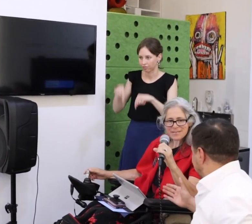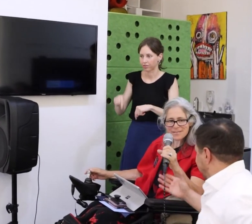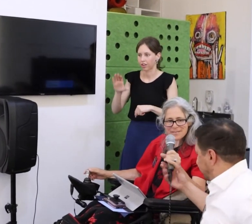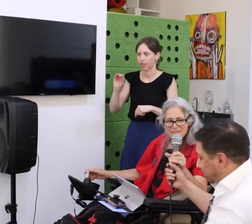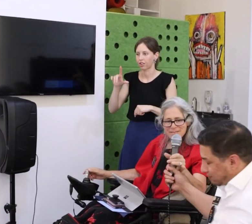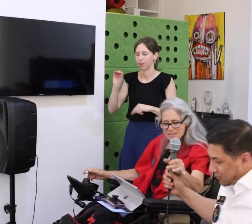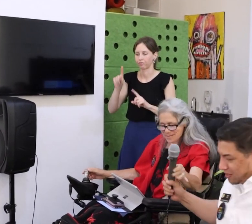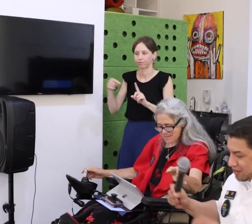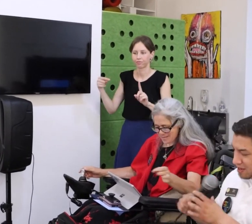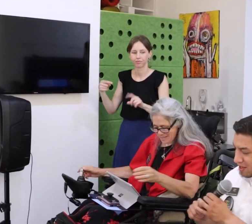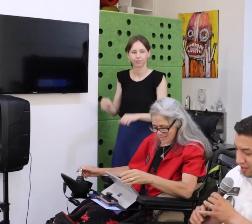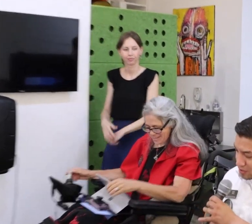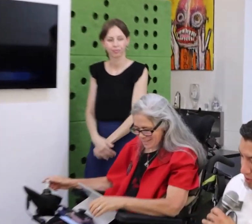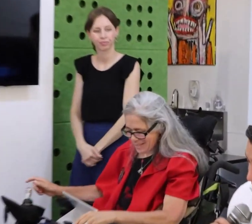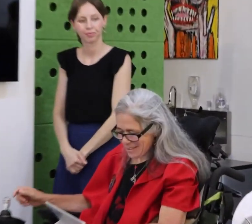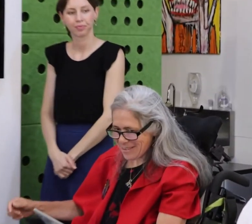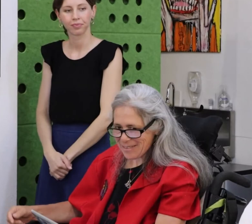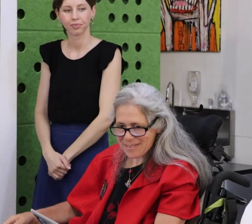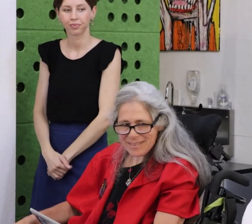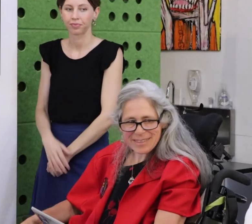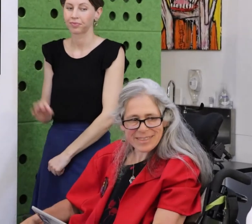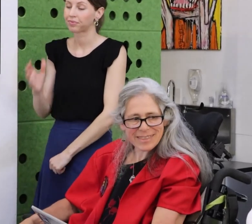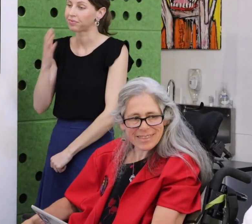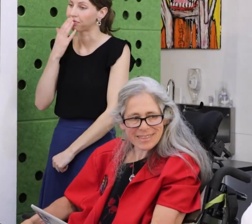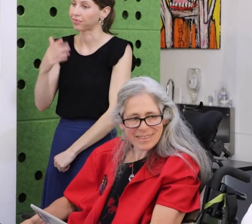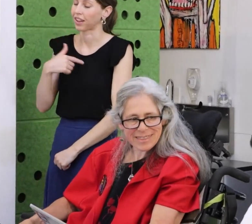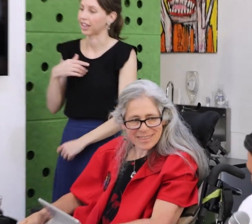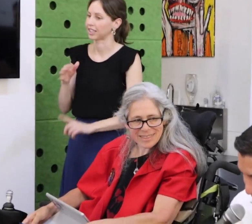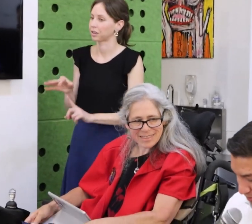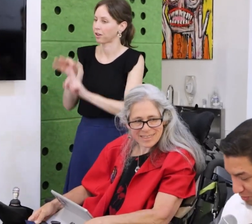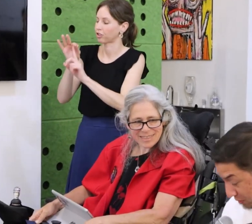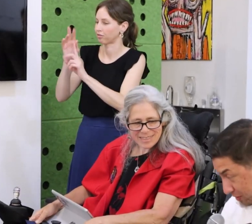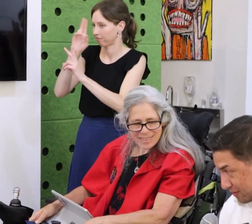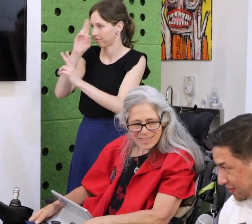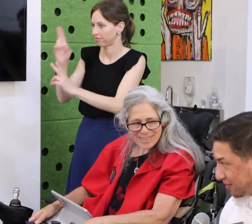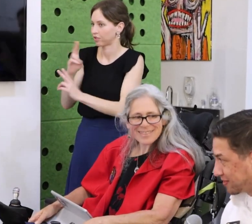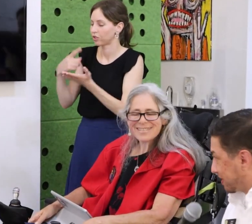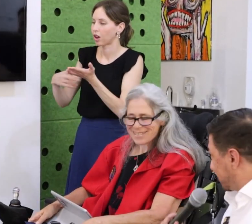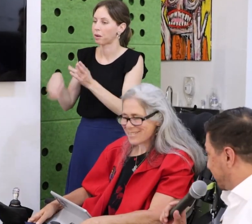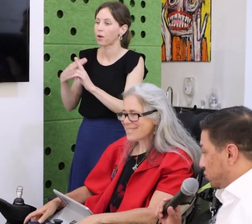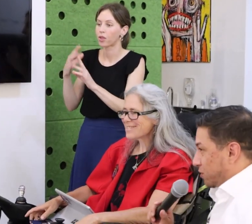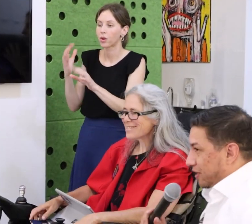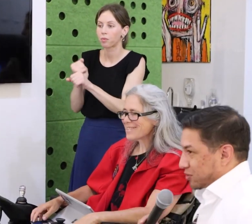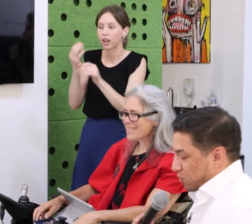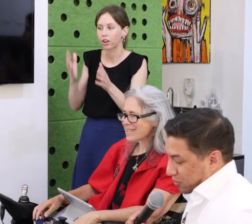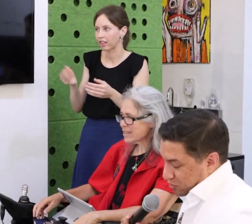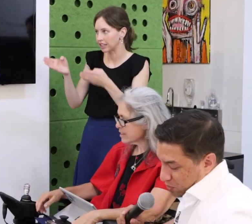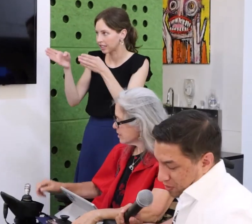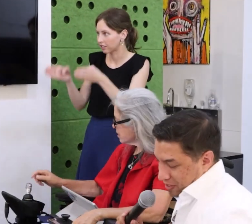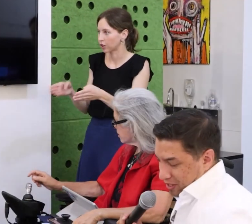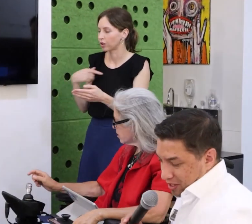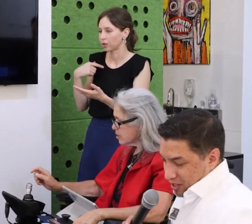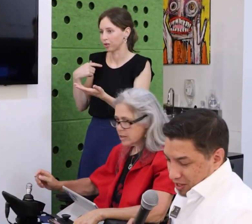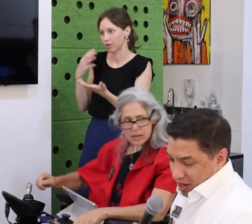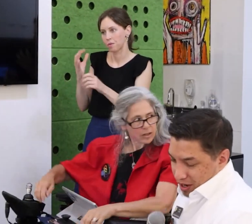I didn’t even know what to say. They had finally figured out how to render me completely speechless.